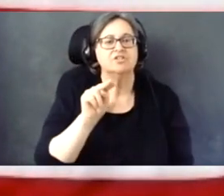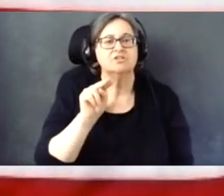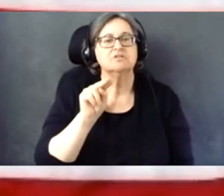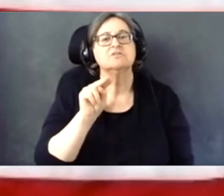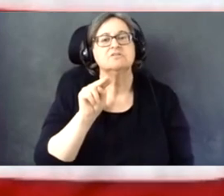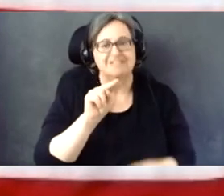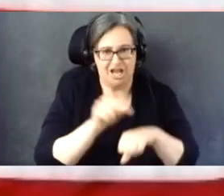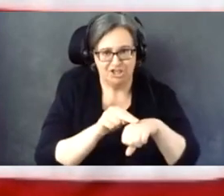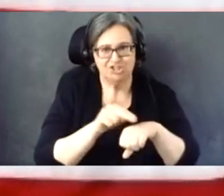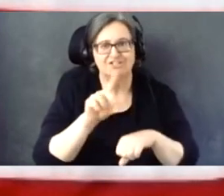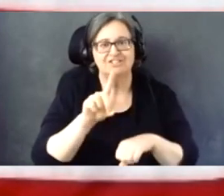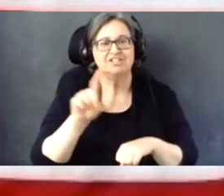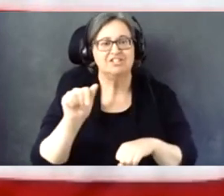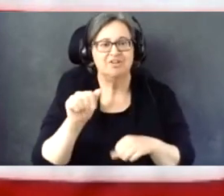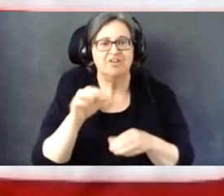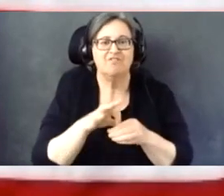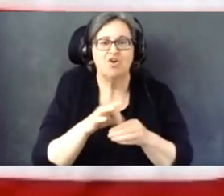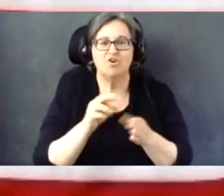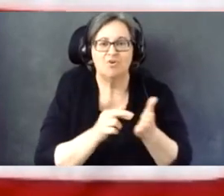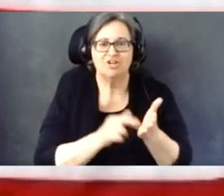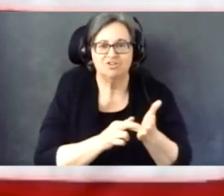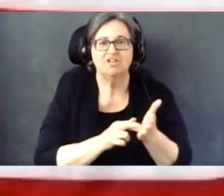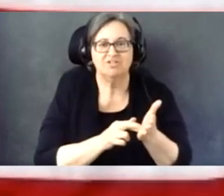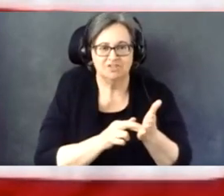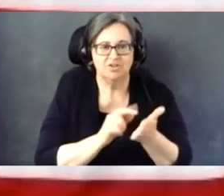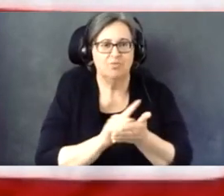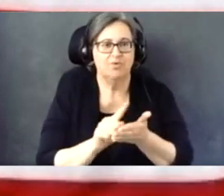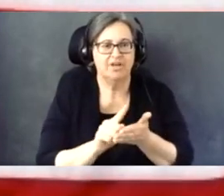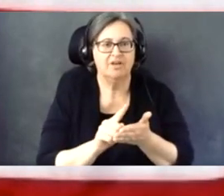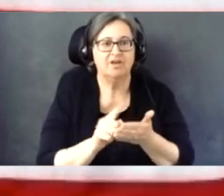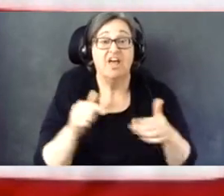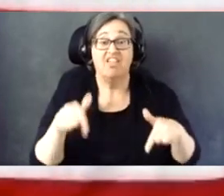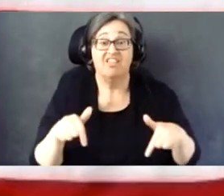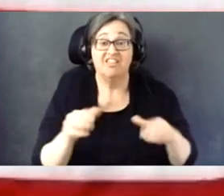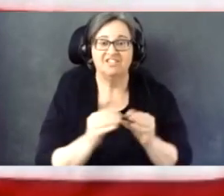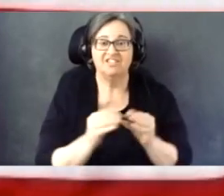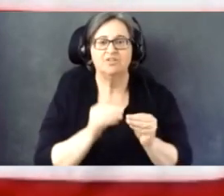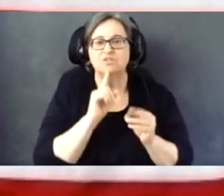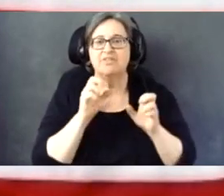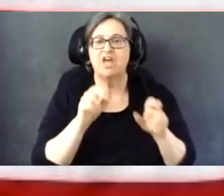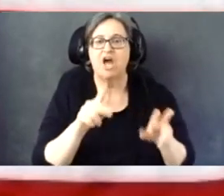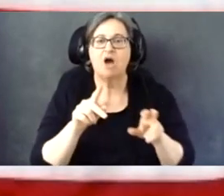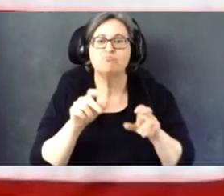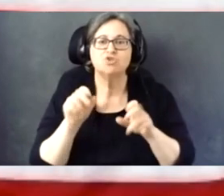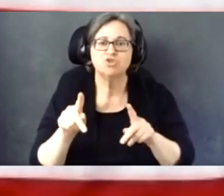summit as these efforts are opportunities to share information, have discussions with